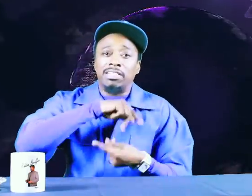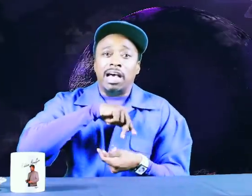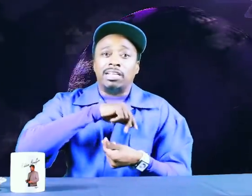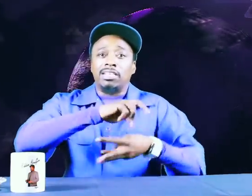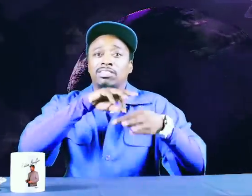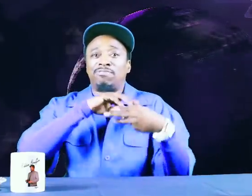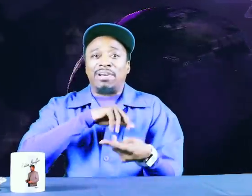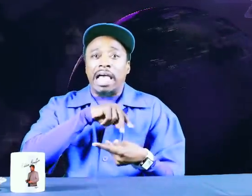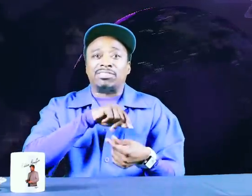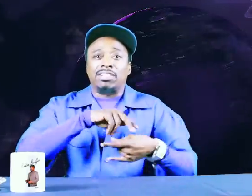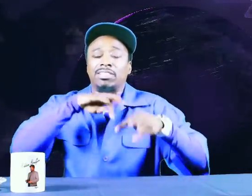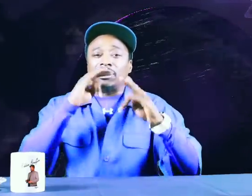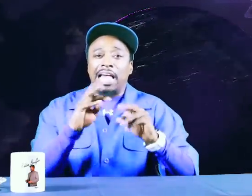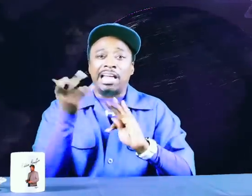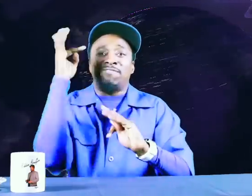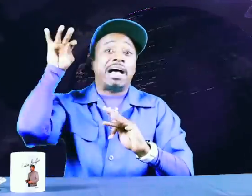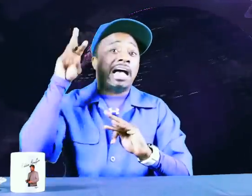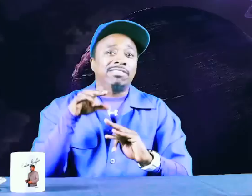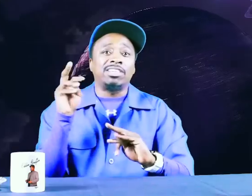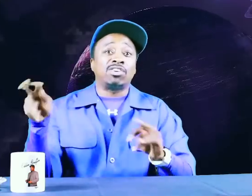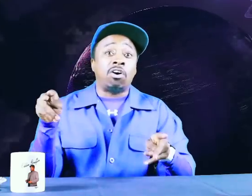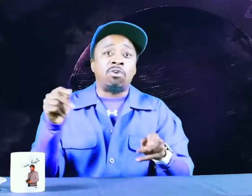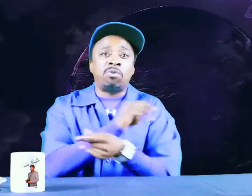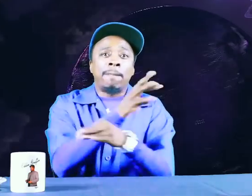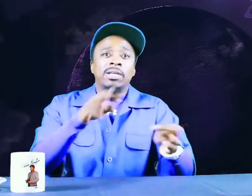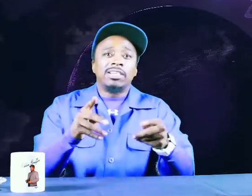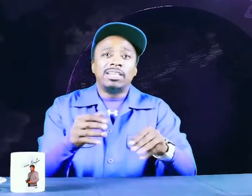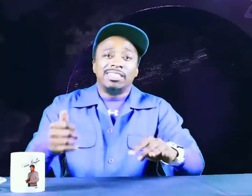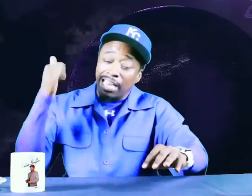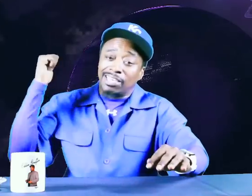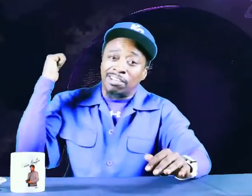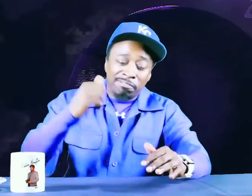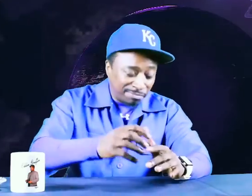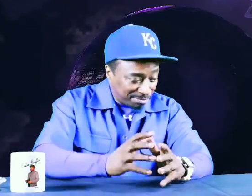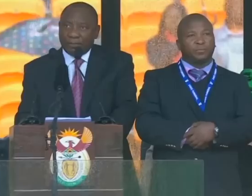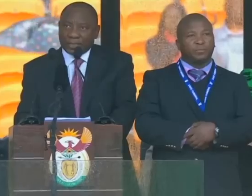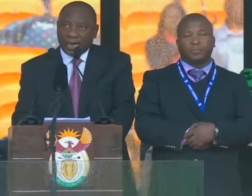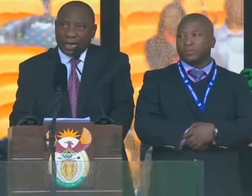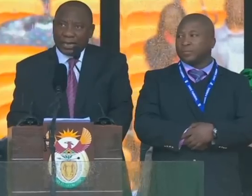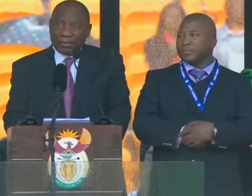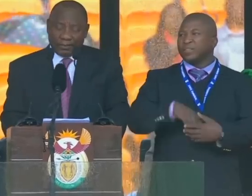Mandela is the fastest, he's 85 years old, take a look...